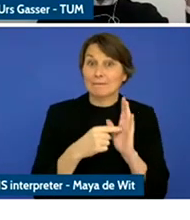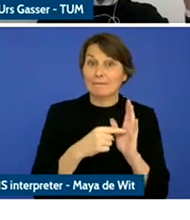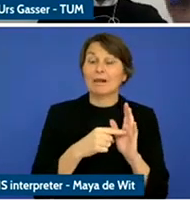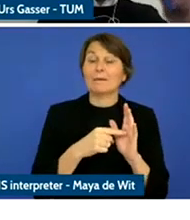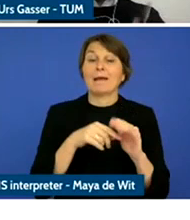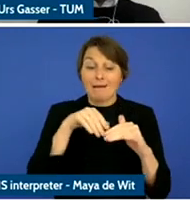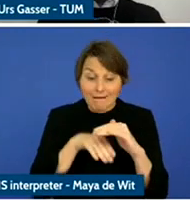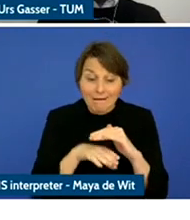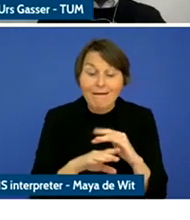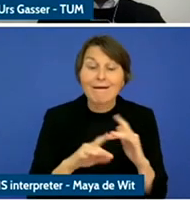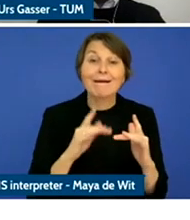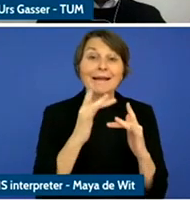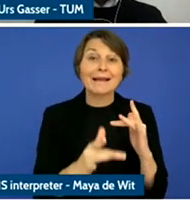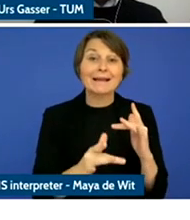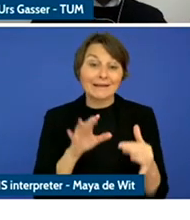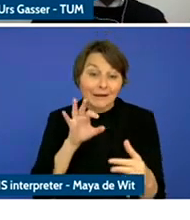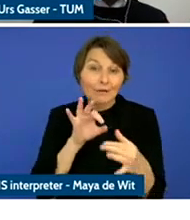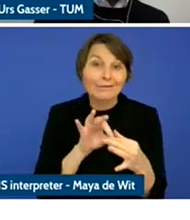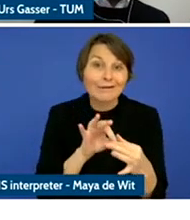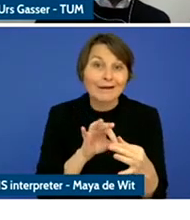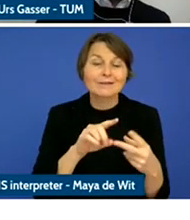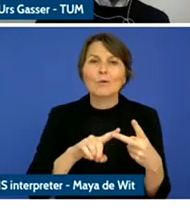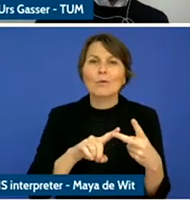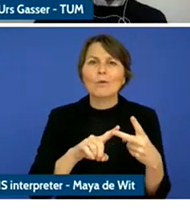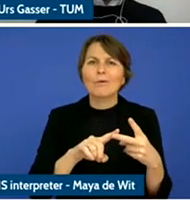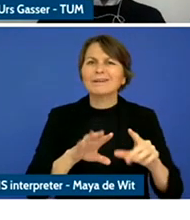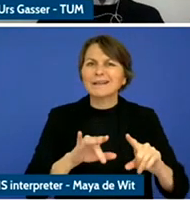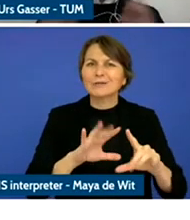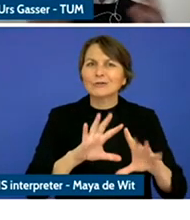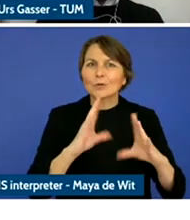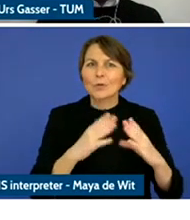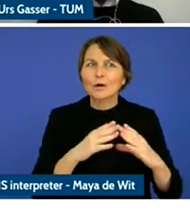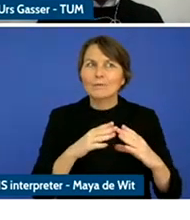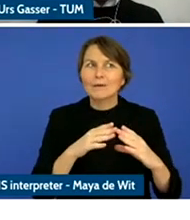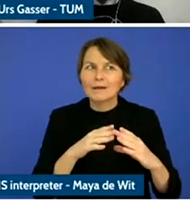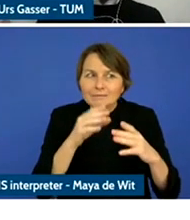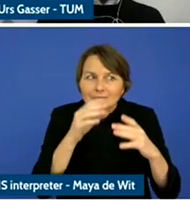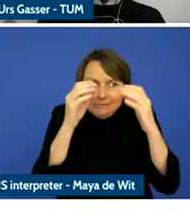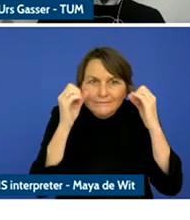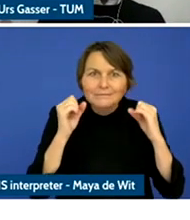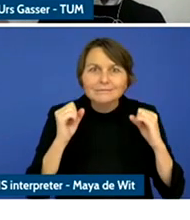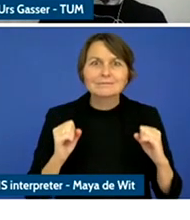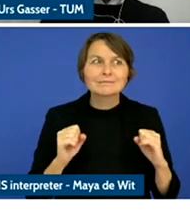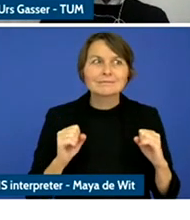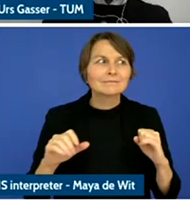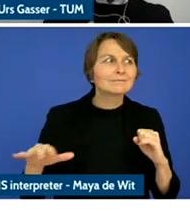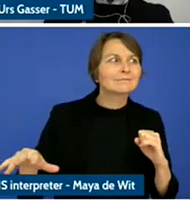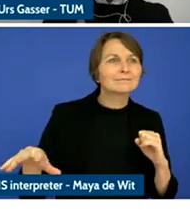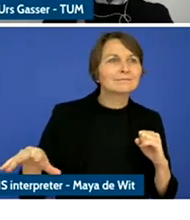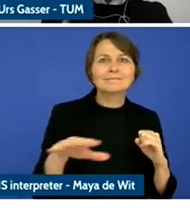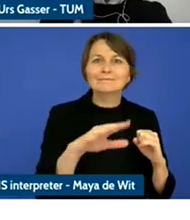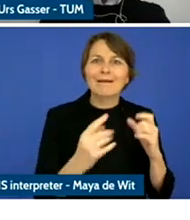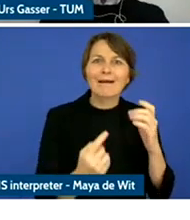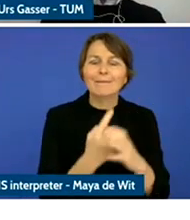these devices makes it ubiquitous, we can carry and carry these phones